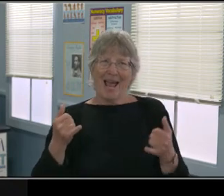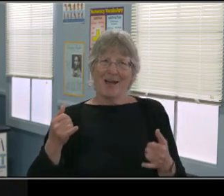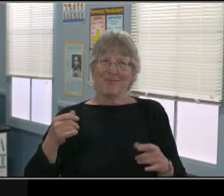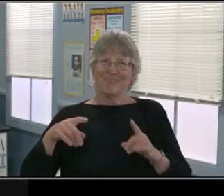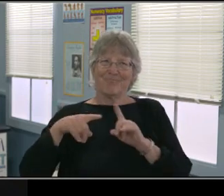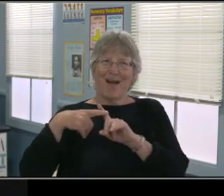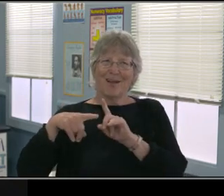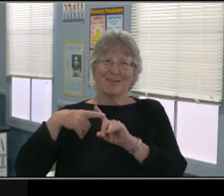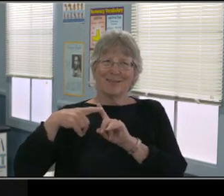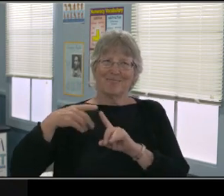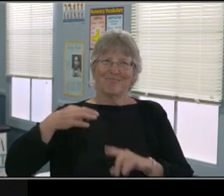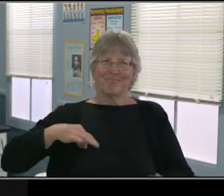Next slide.